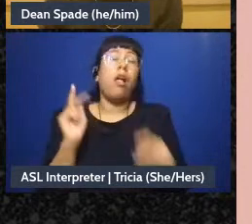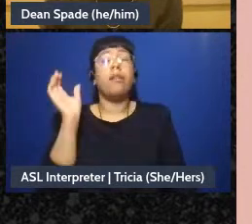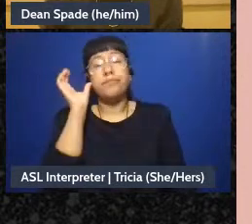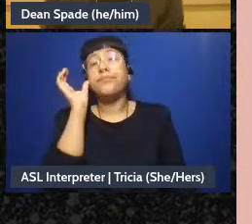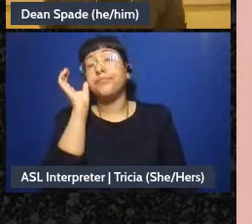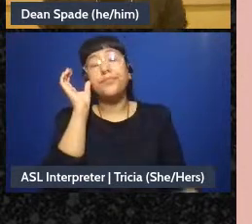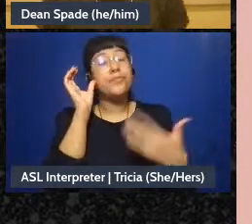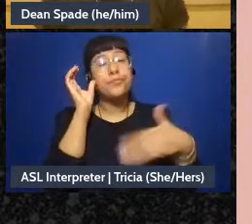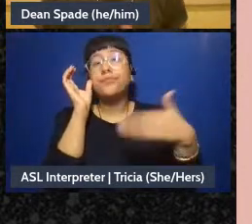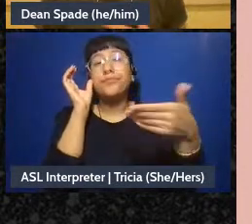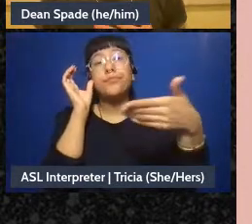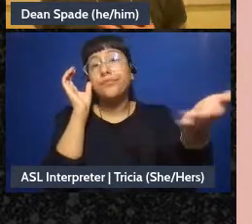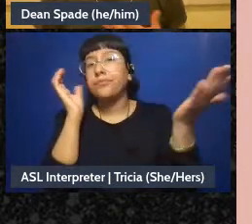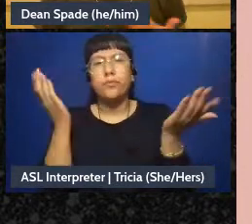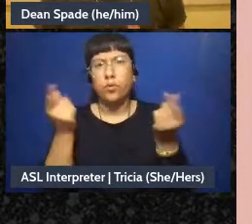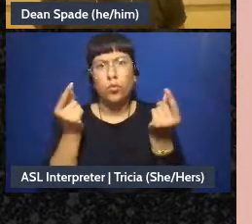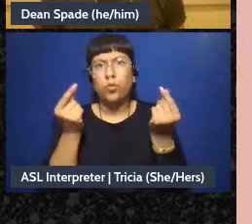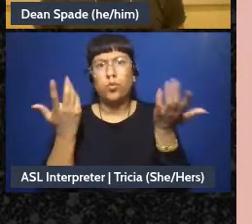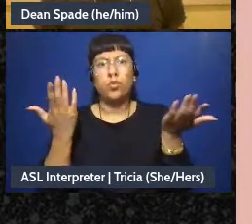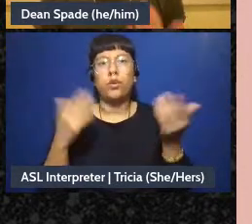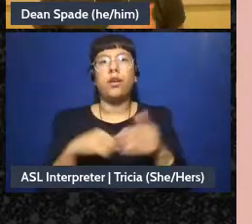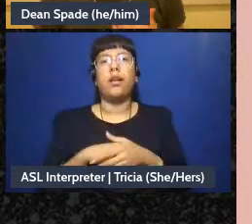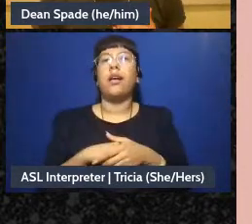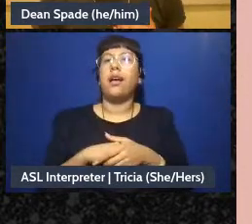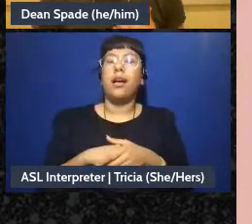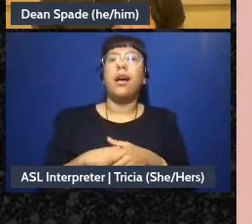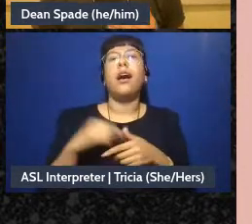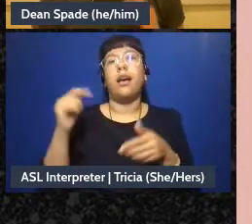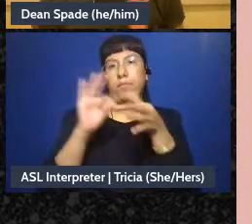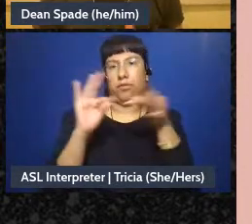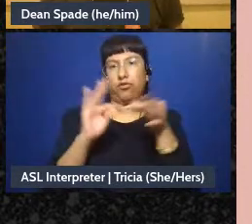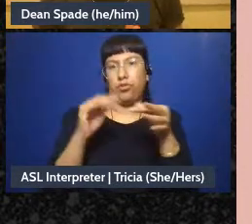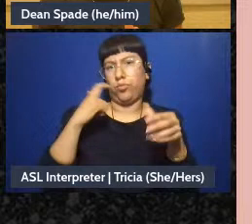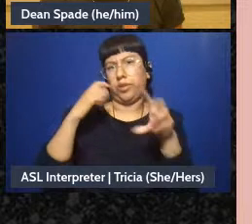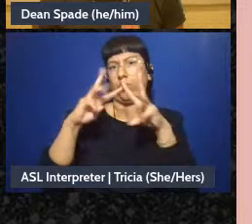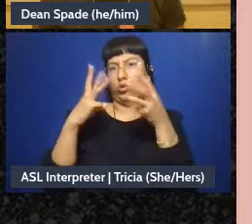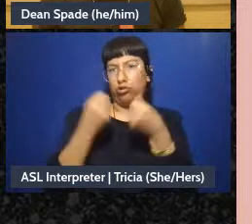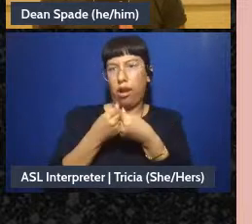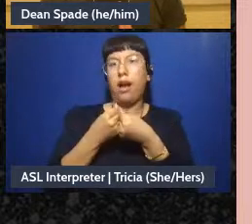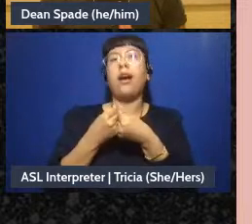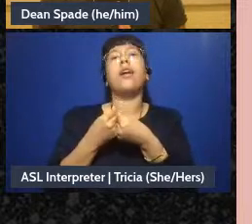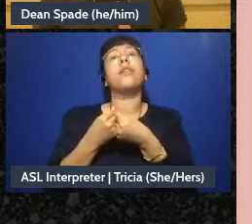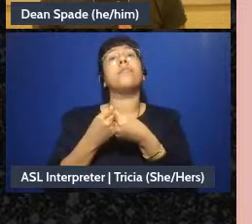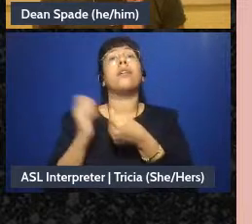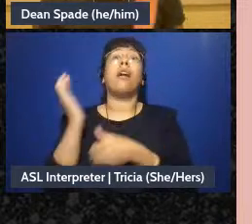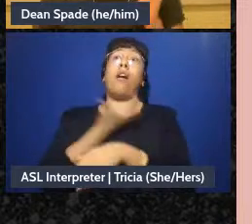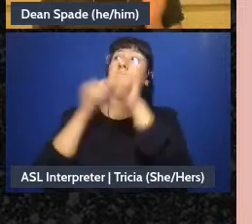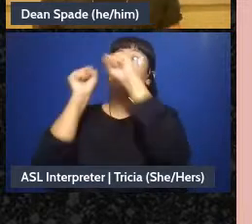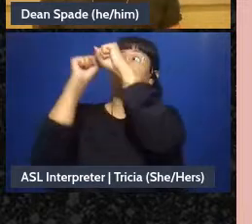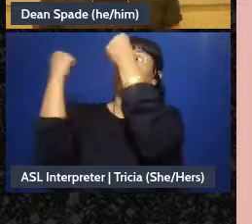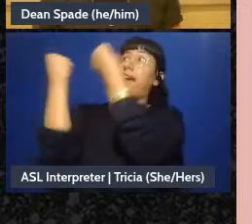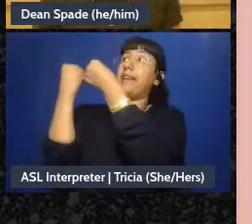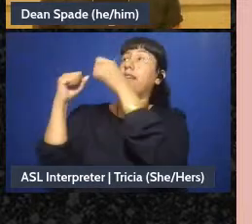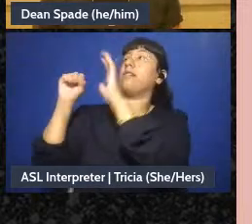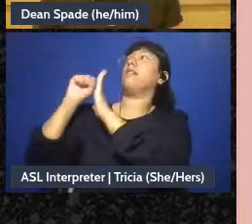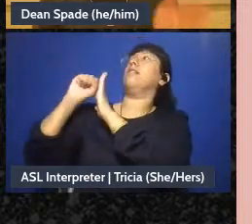Like, I think I've mentioned in the last workshop, we're trained in our society to either dominate or